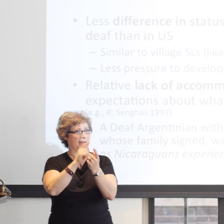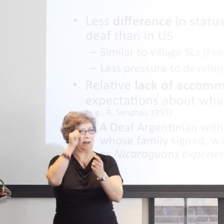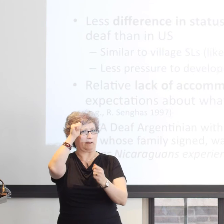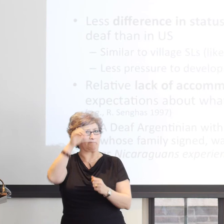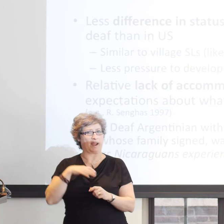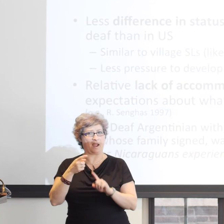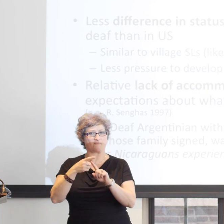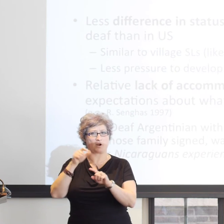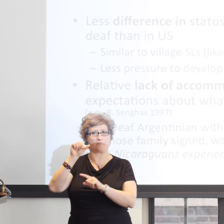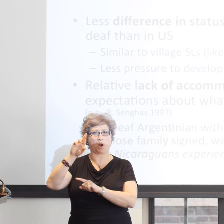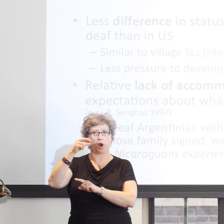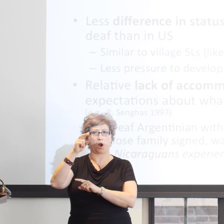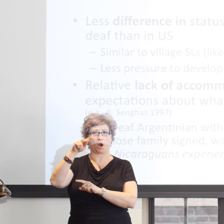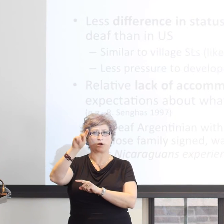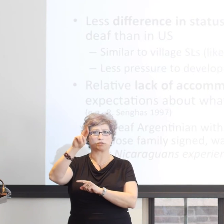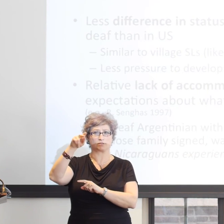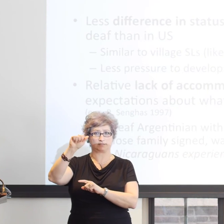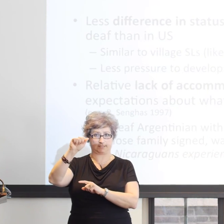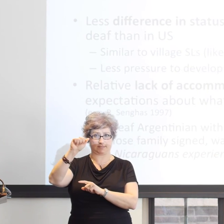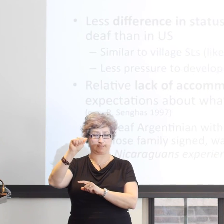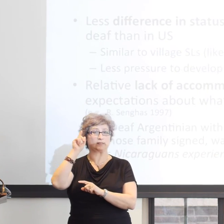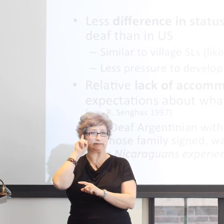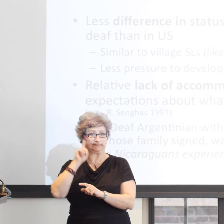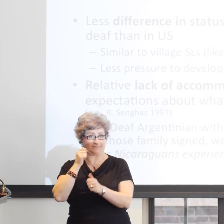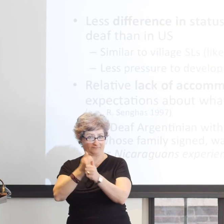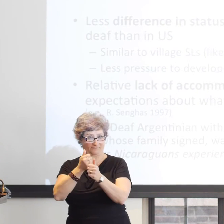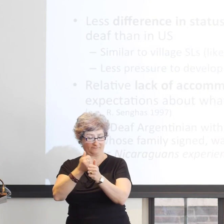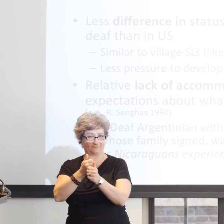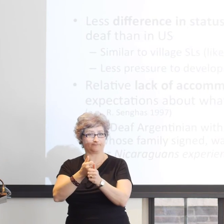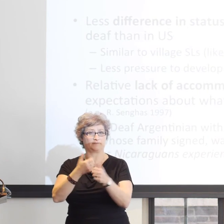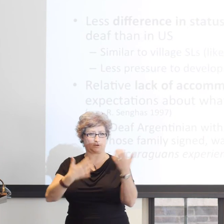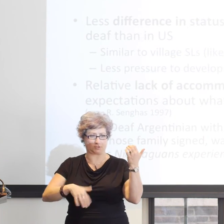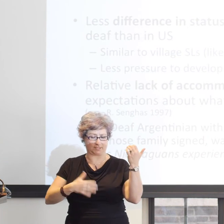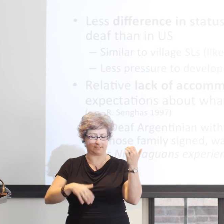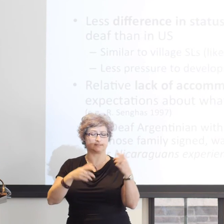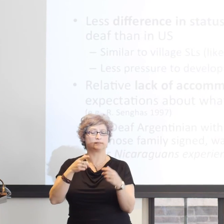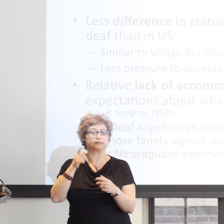and daily issue of communication that poses for them.